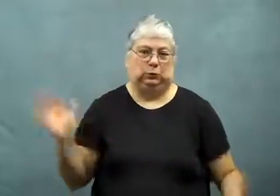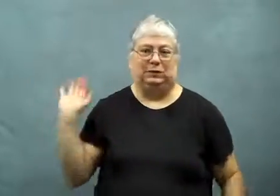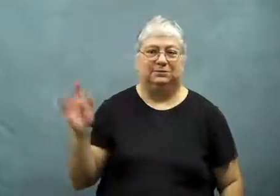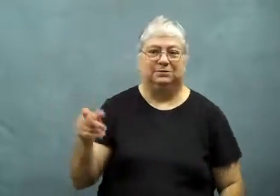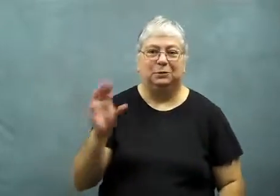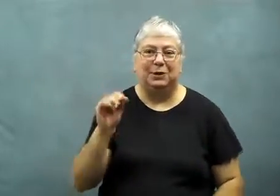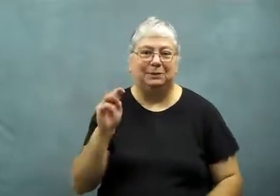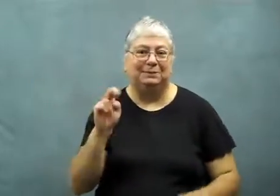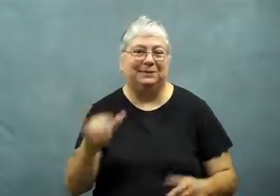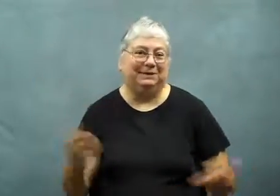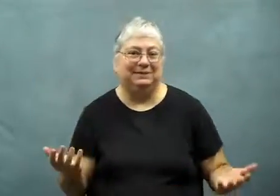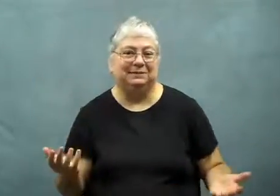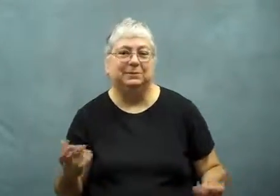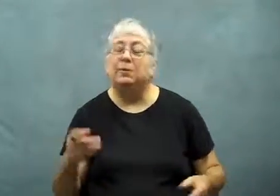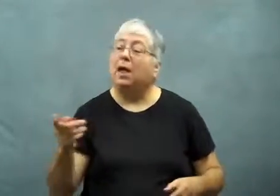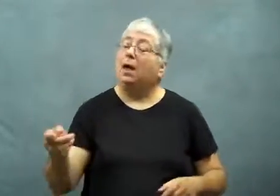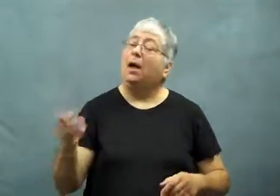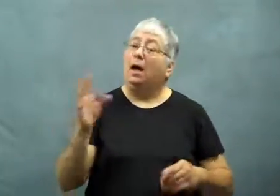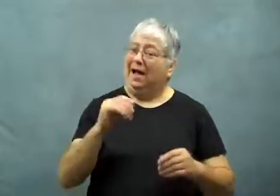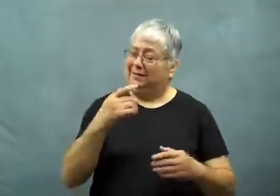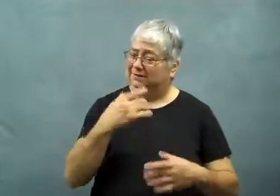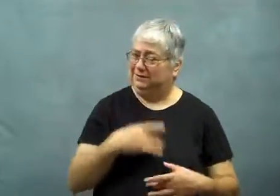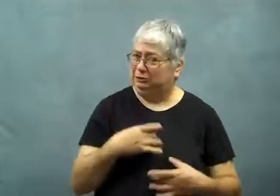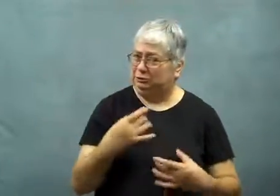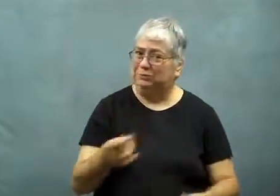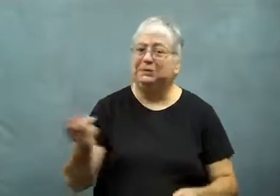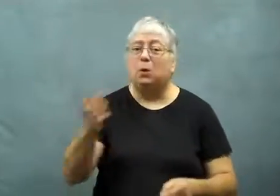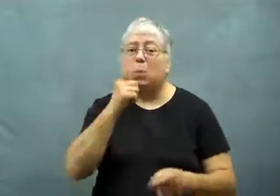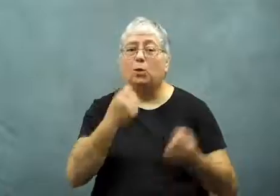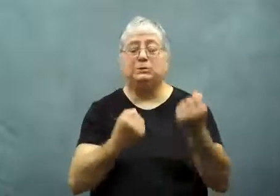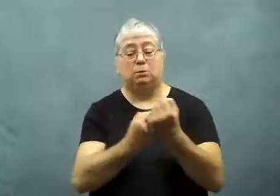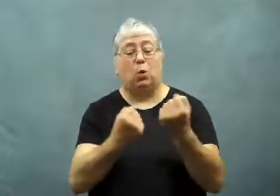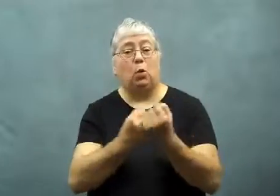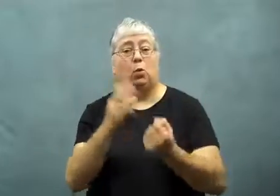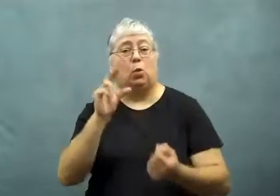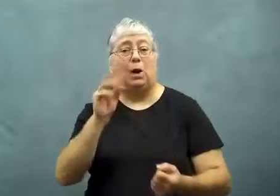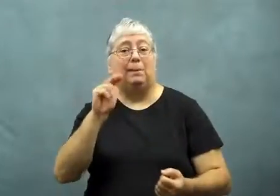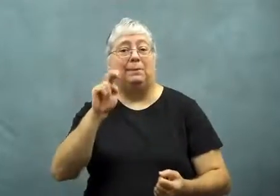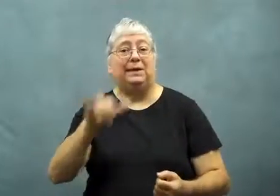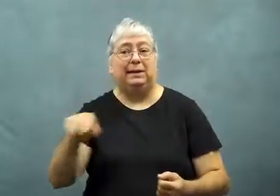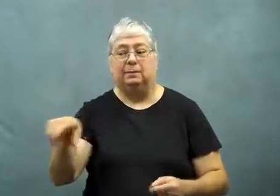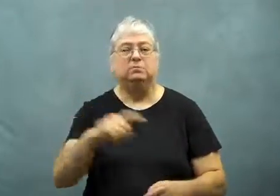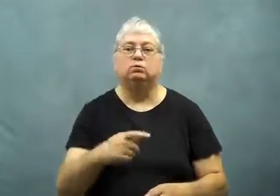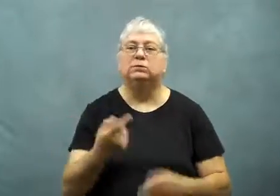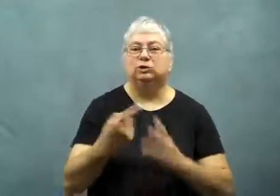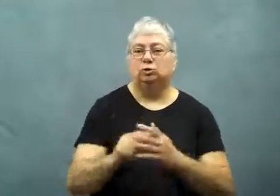Some factions didn't want Romney.